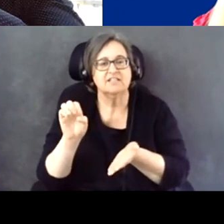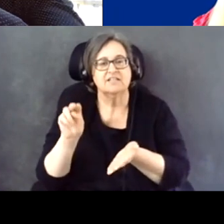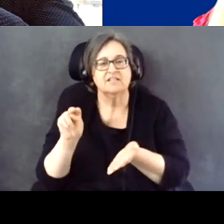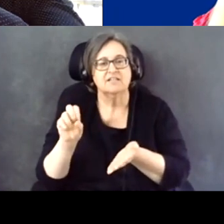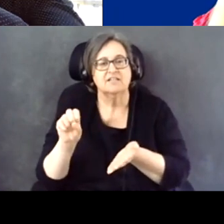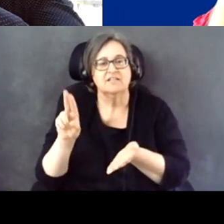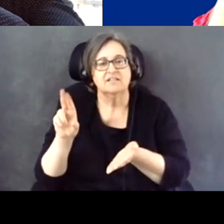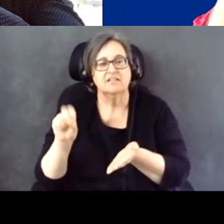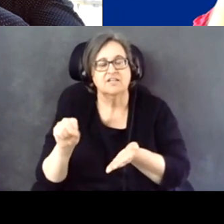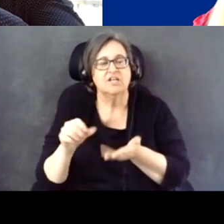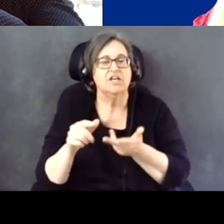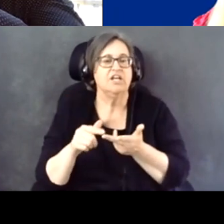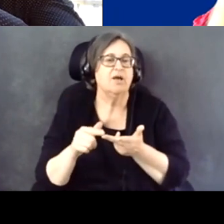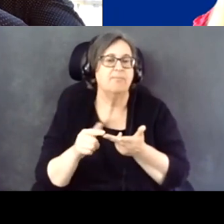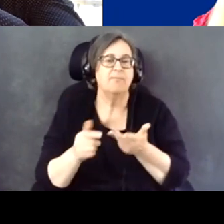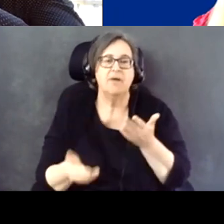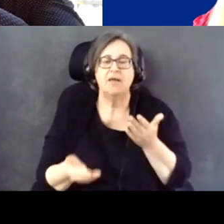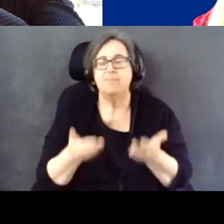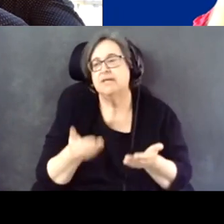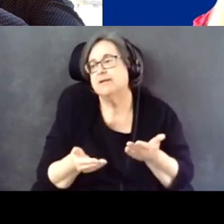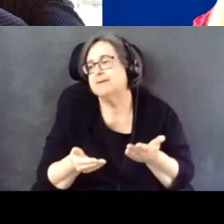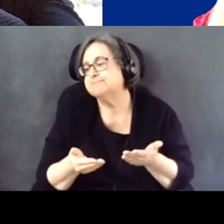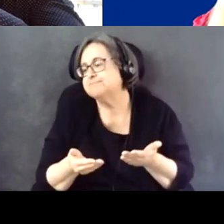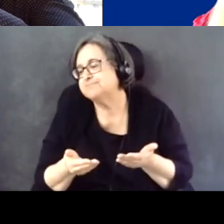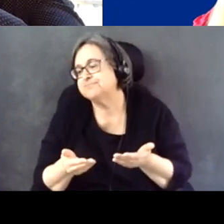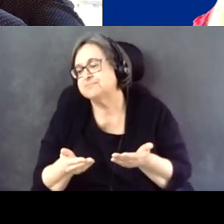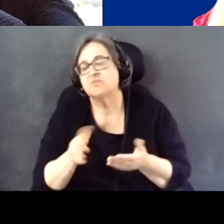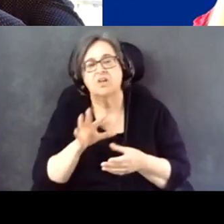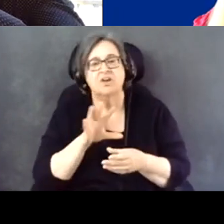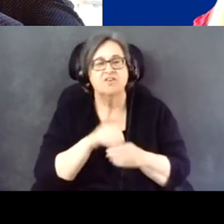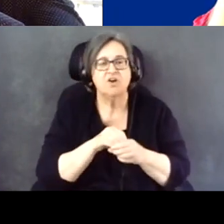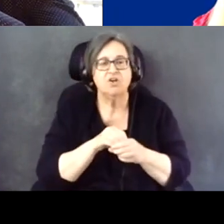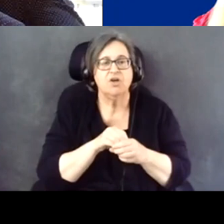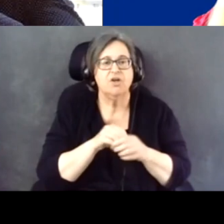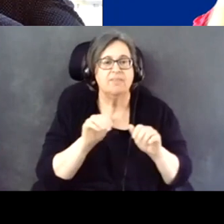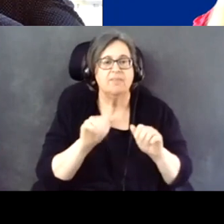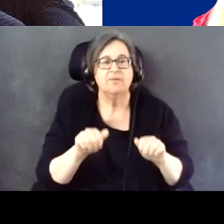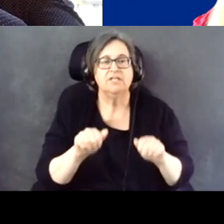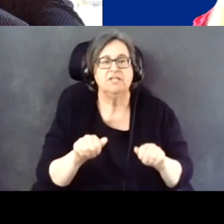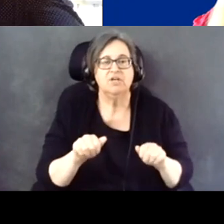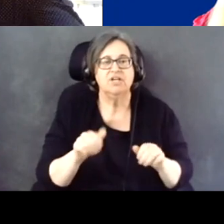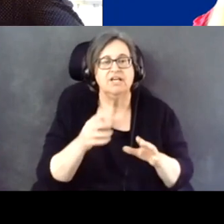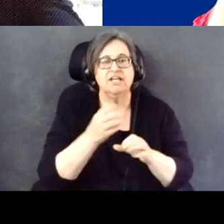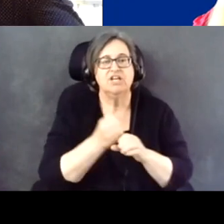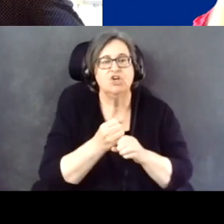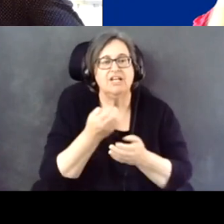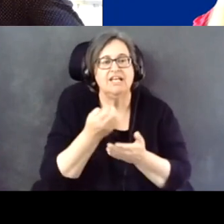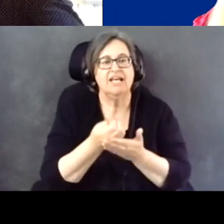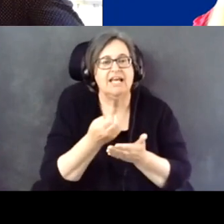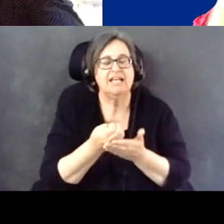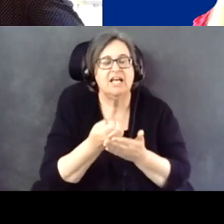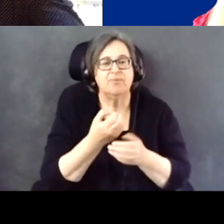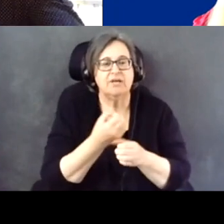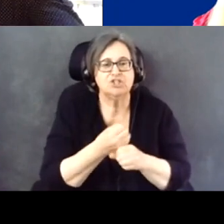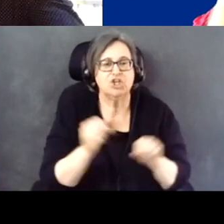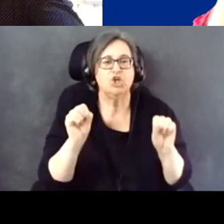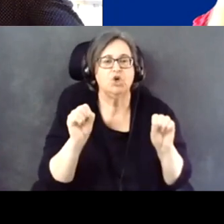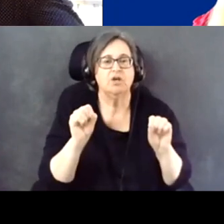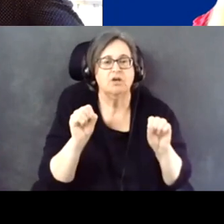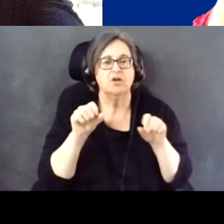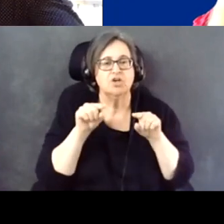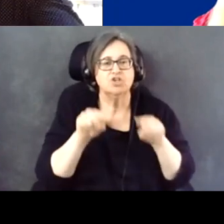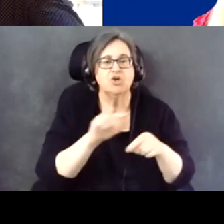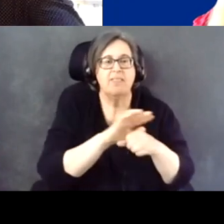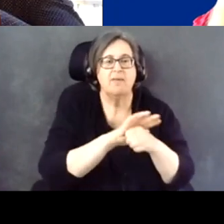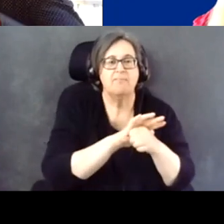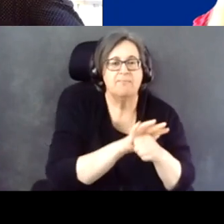engaging in the ability to secure economic security through the pandemic and otherwise,